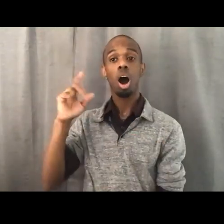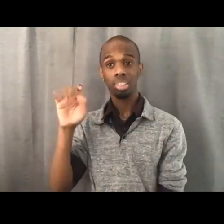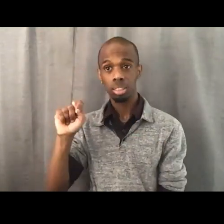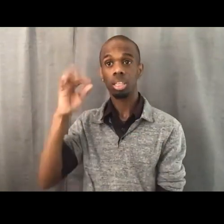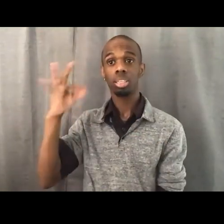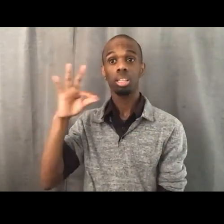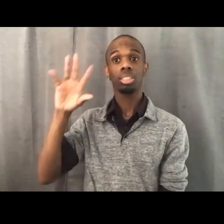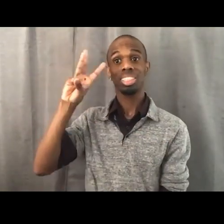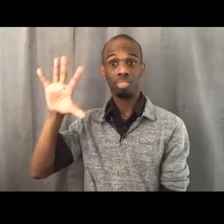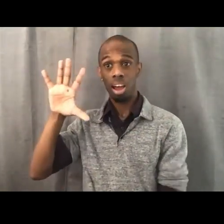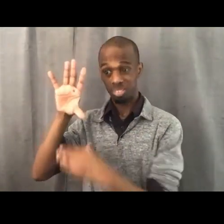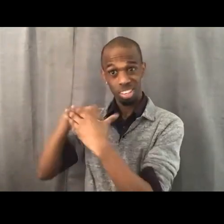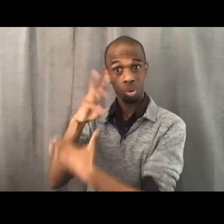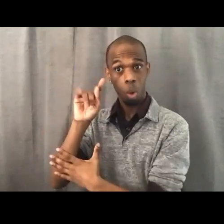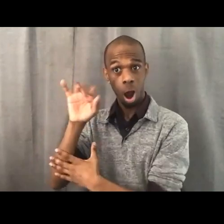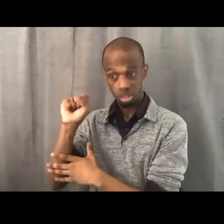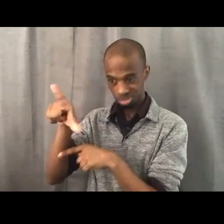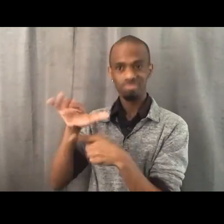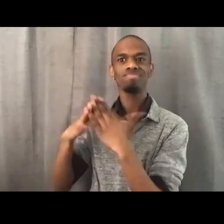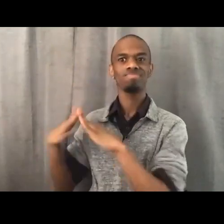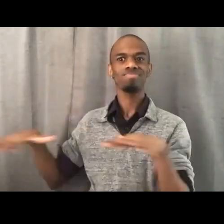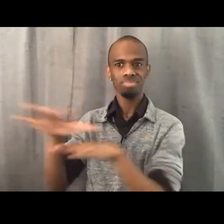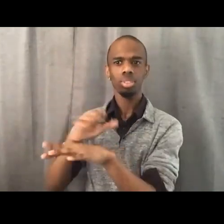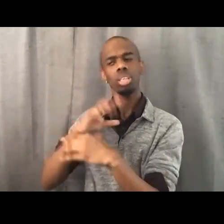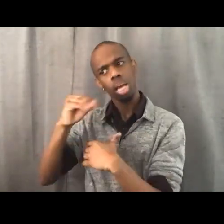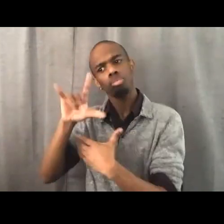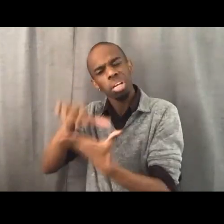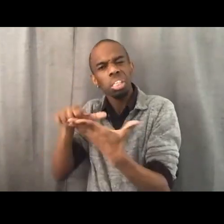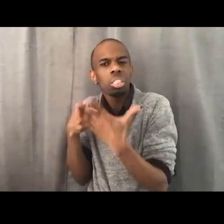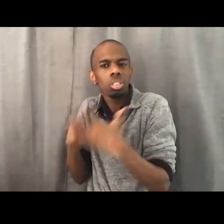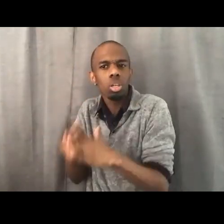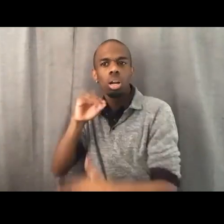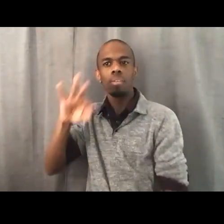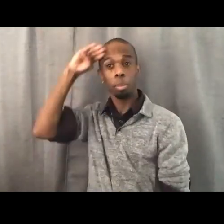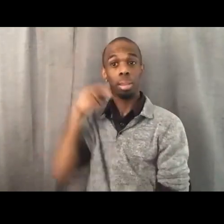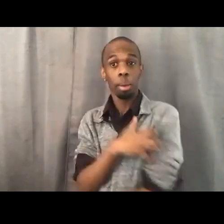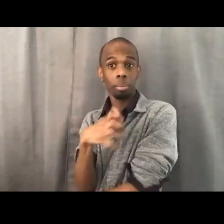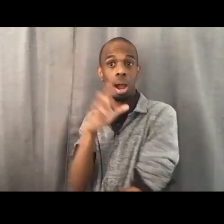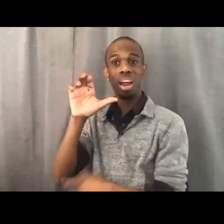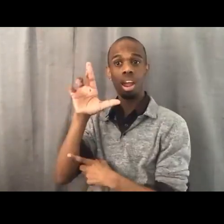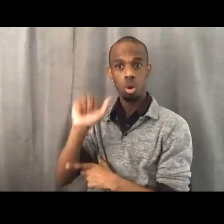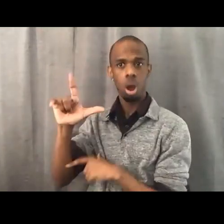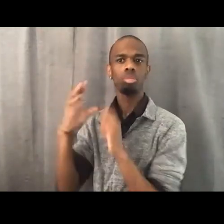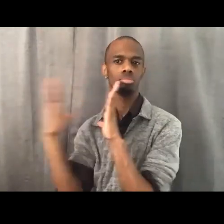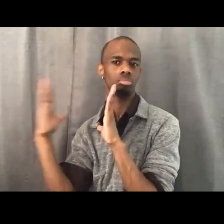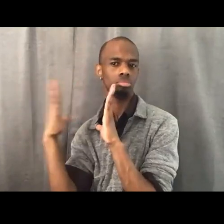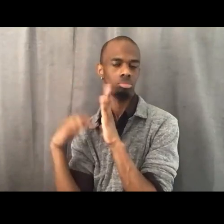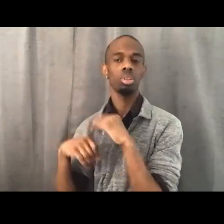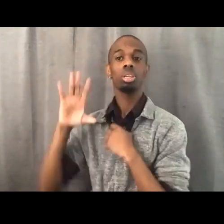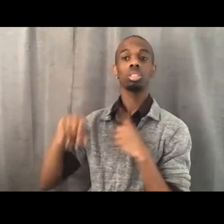which really is the ushering in of the Black Power era. So when civil rights is saying, we want all of the rights,